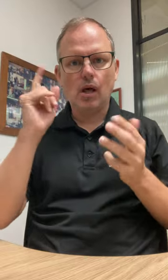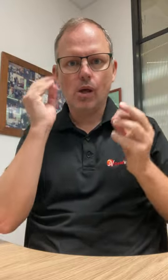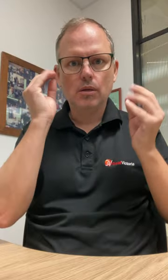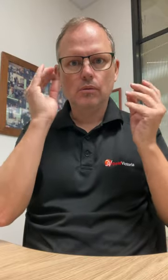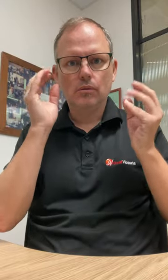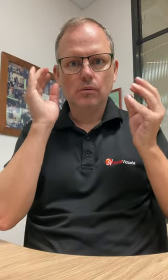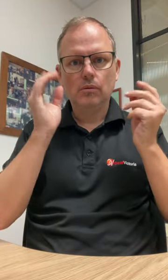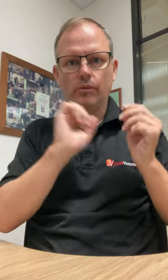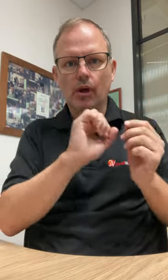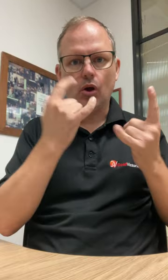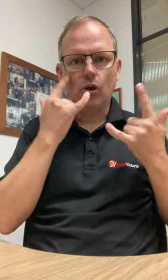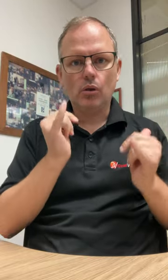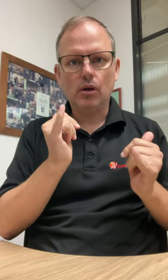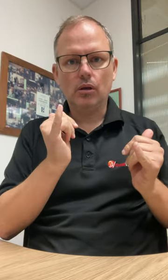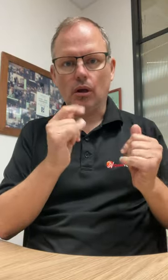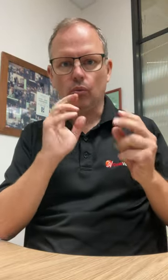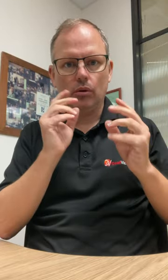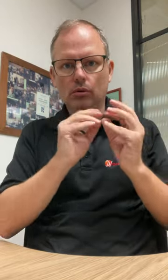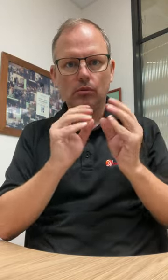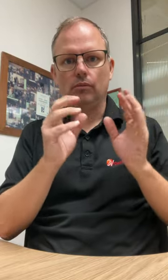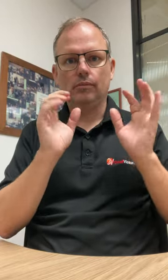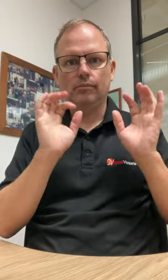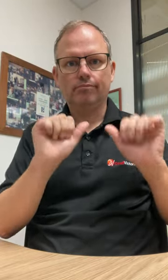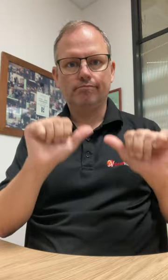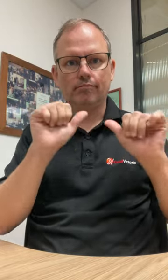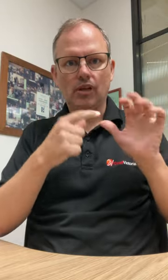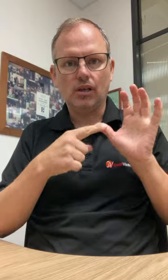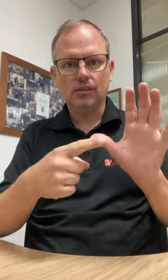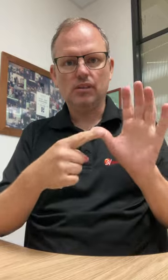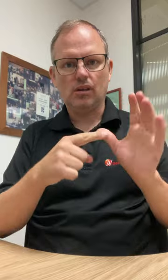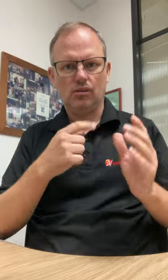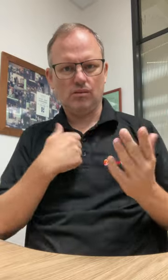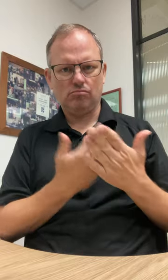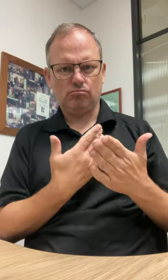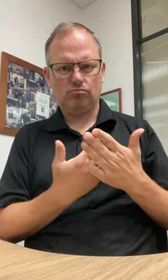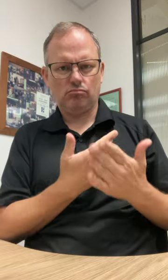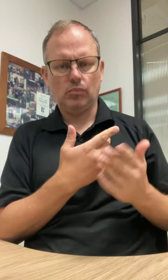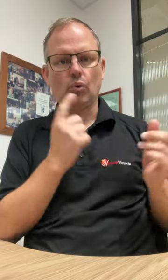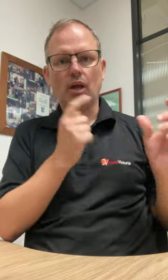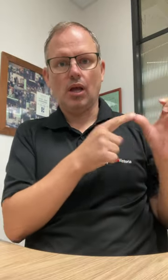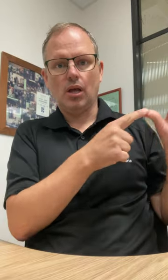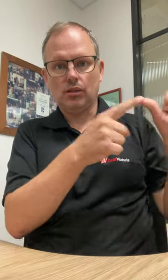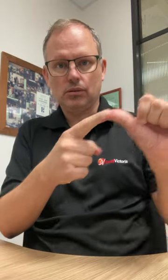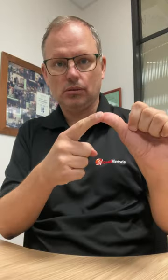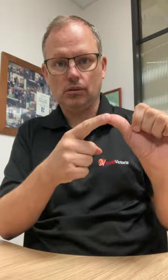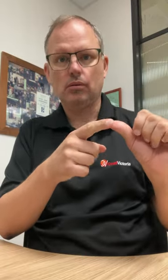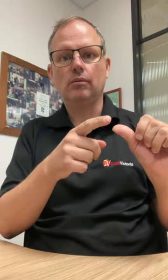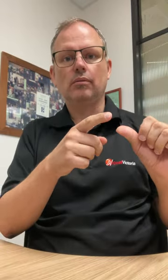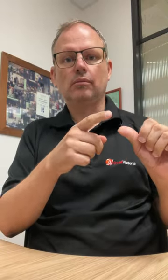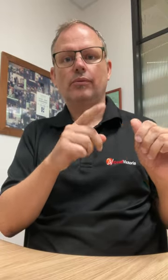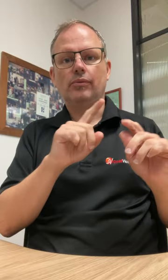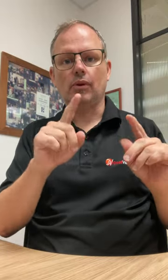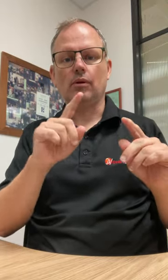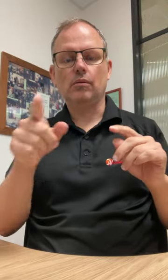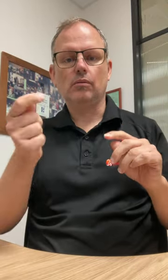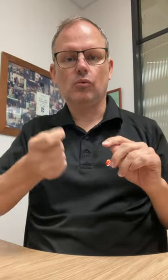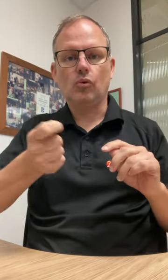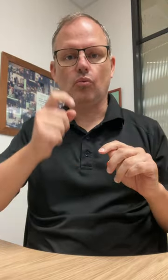Hoyts are currently considering their legal options and will respond to us shortly. When we receive a response